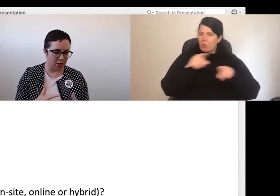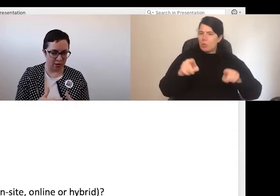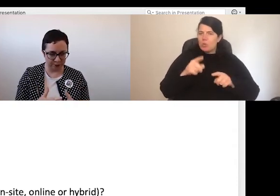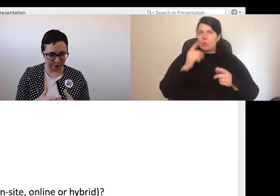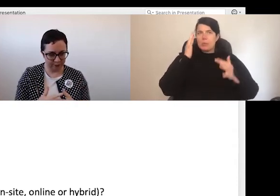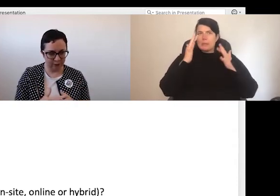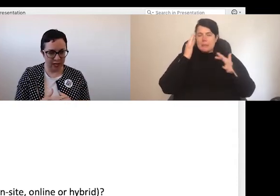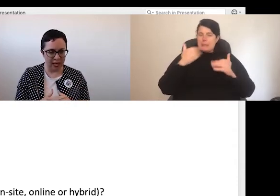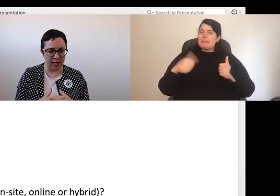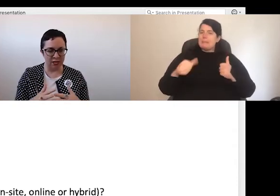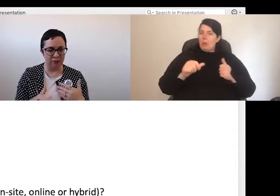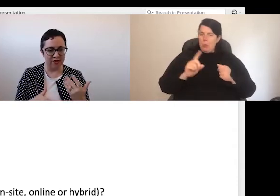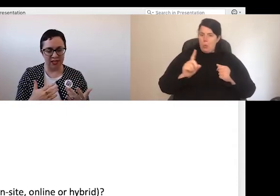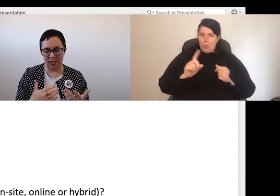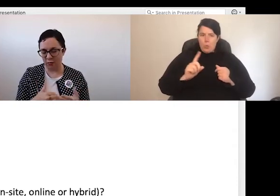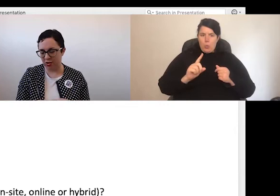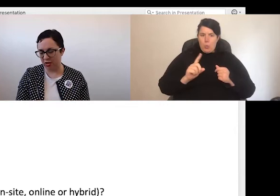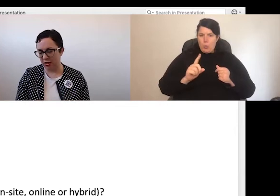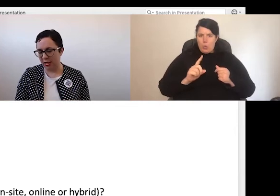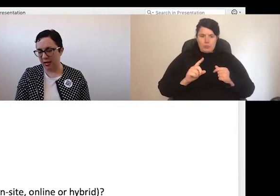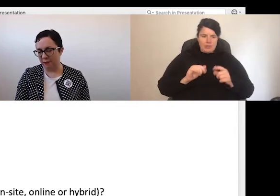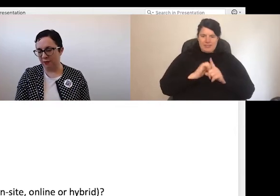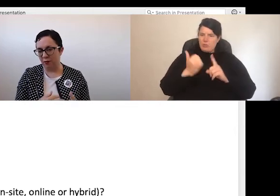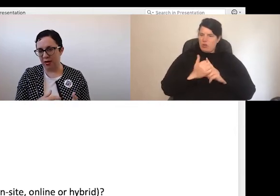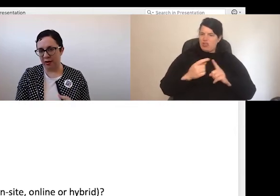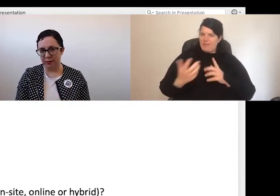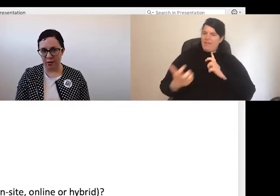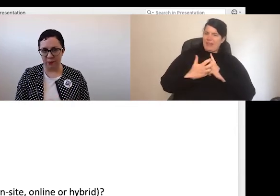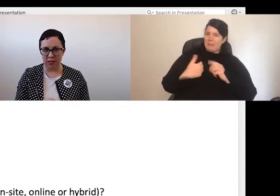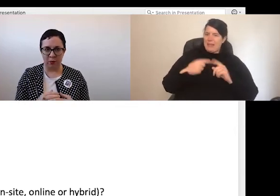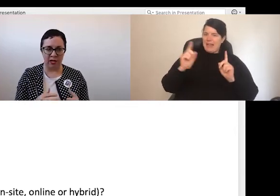stock, to revisit the situation where you are at the moment and